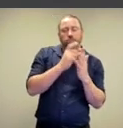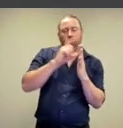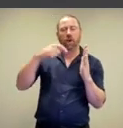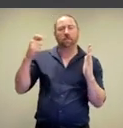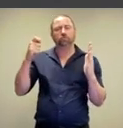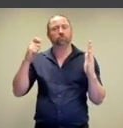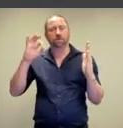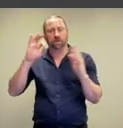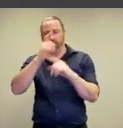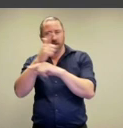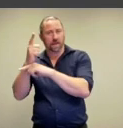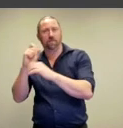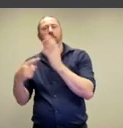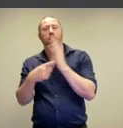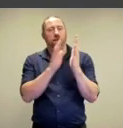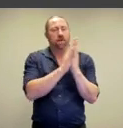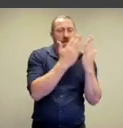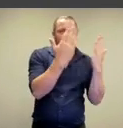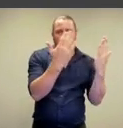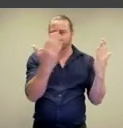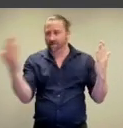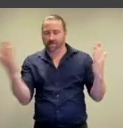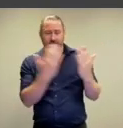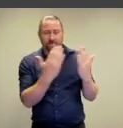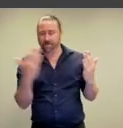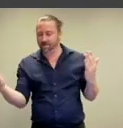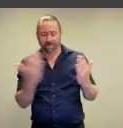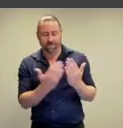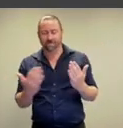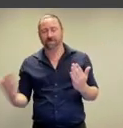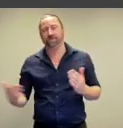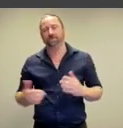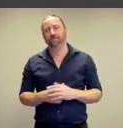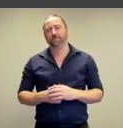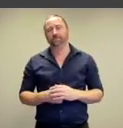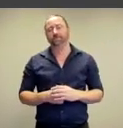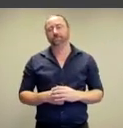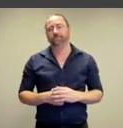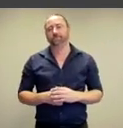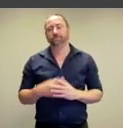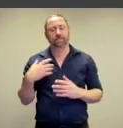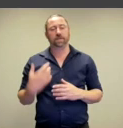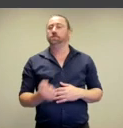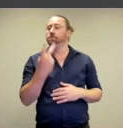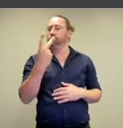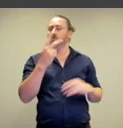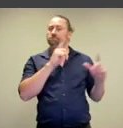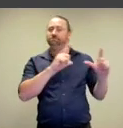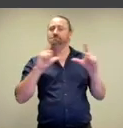documentary typologies, let's spend a moment just looking at